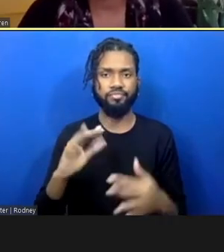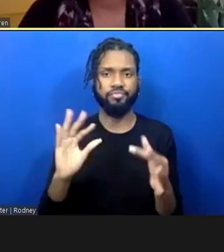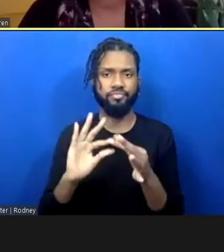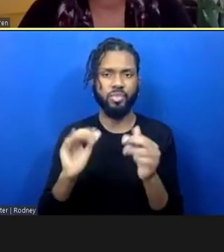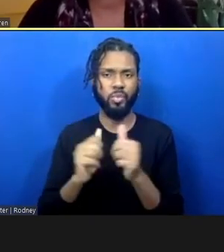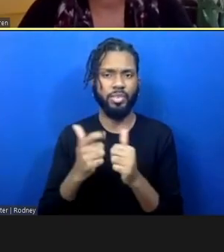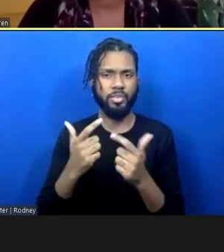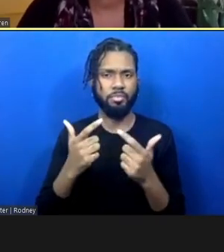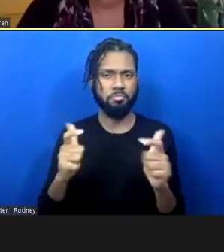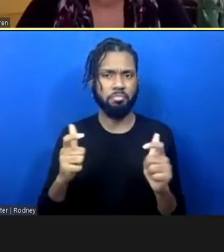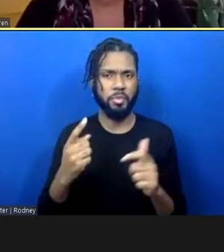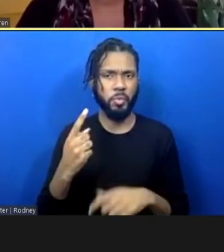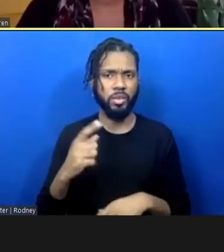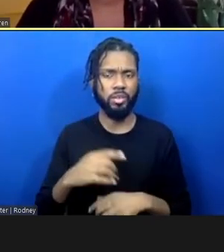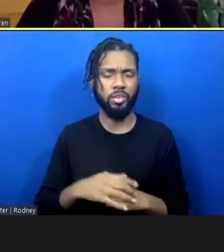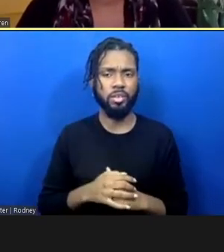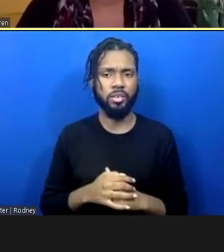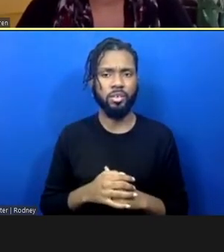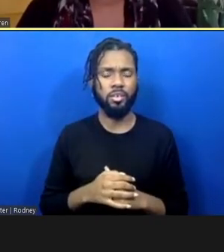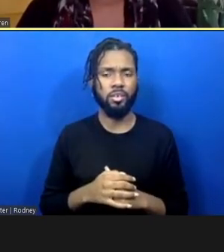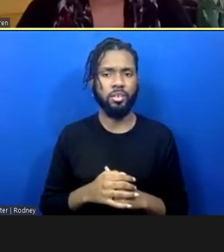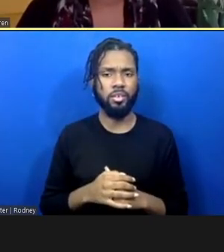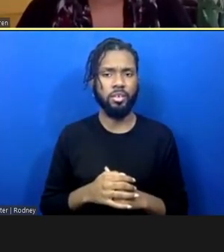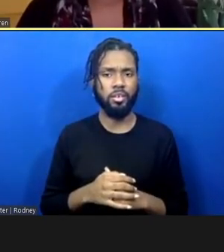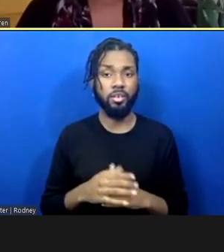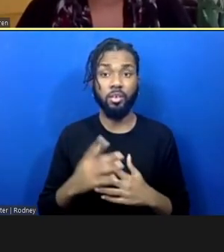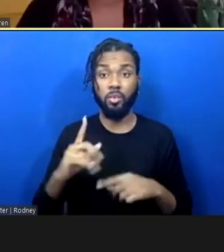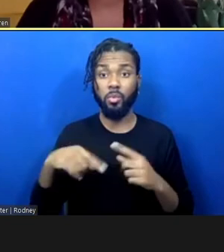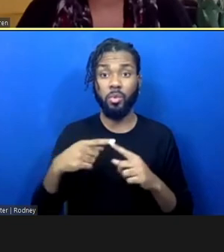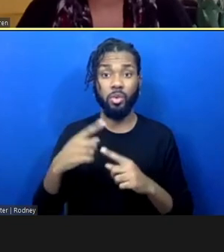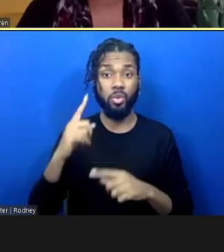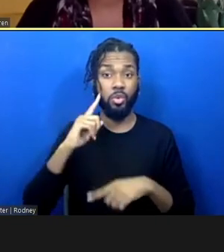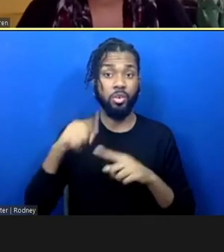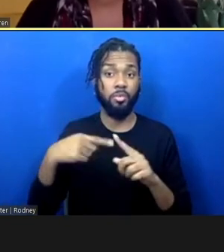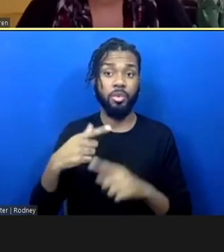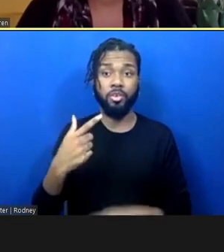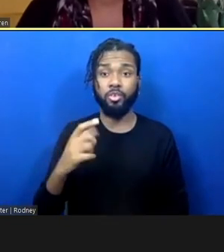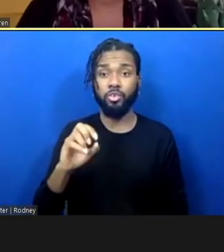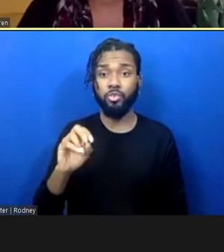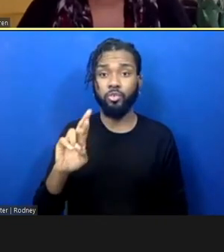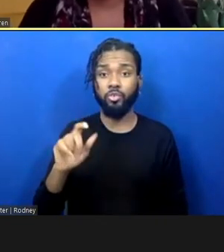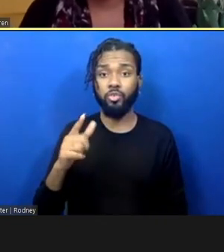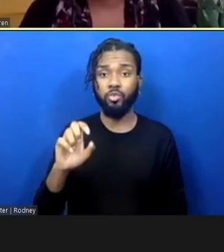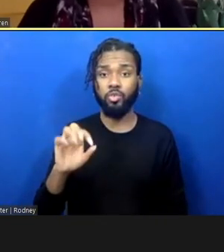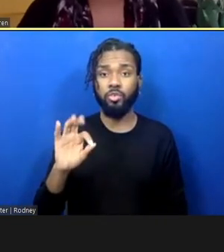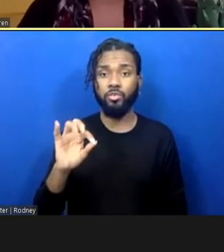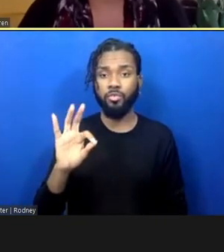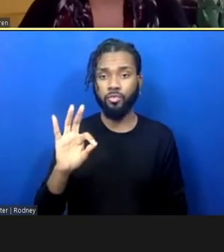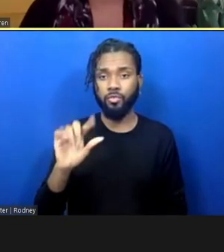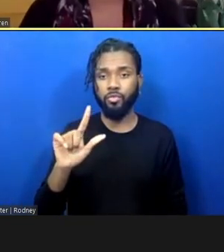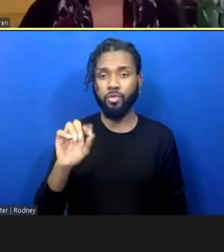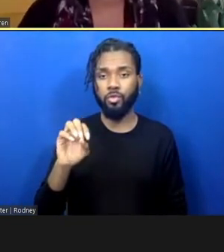As soon as we heard about George Floyd's murder and we started to see these sort